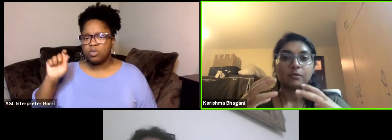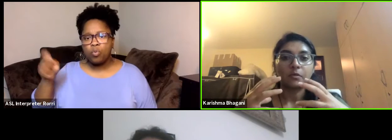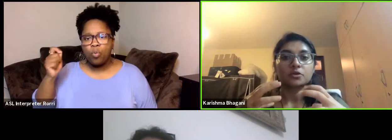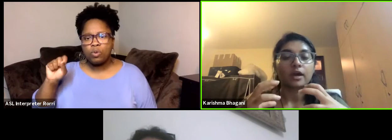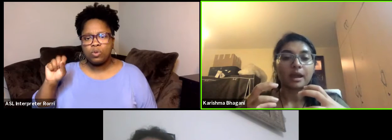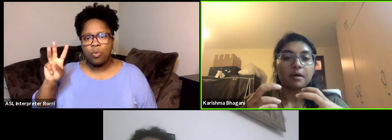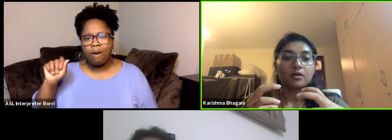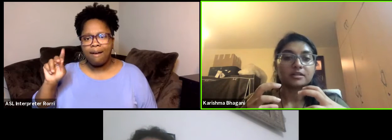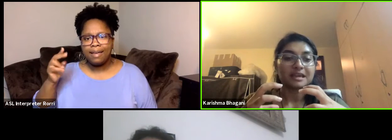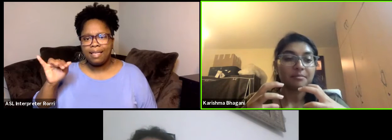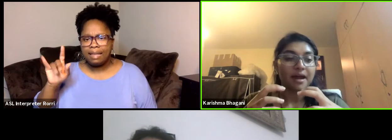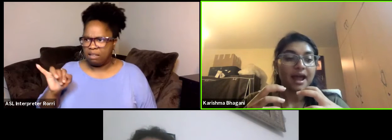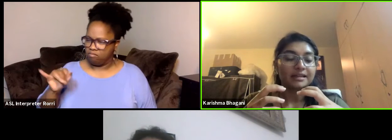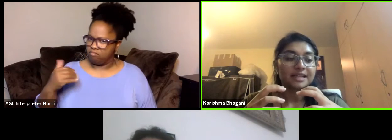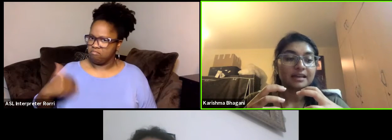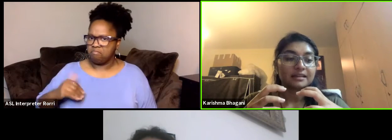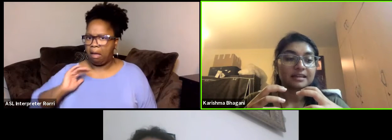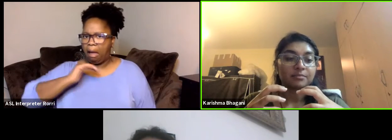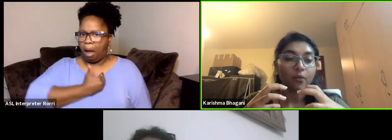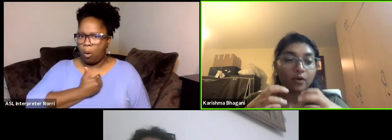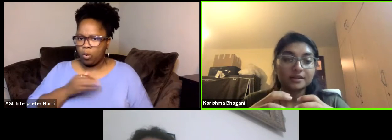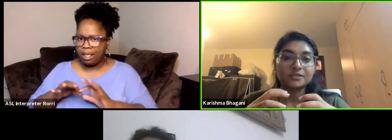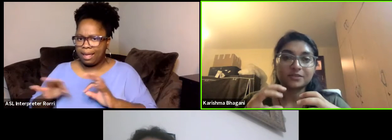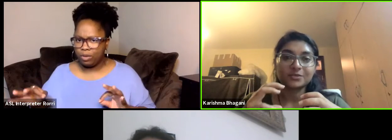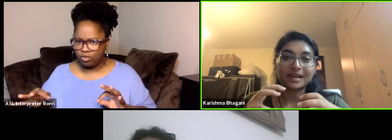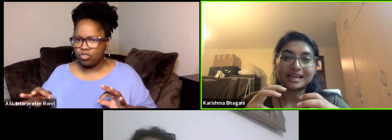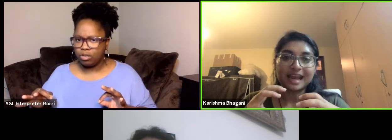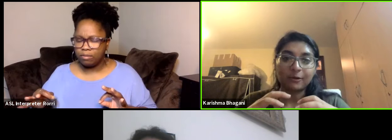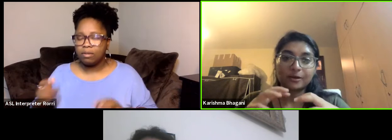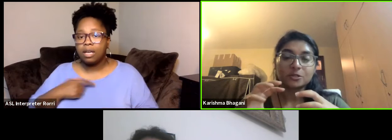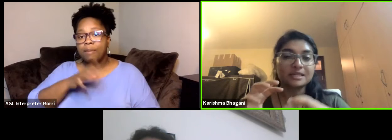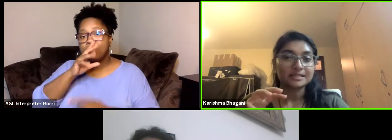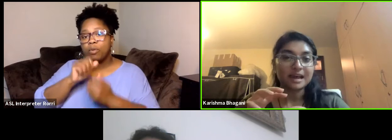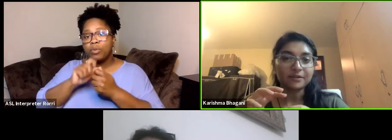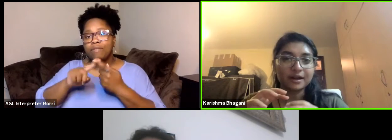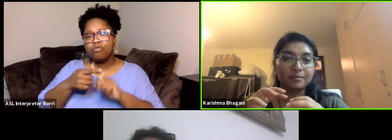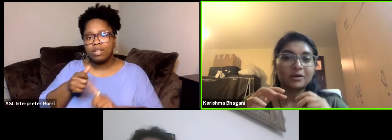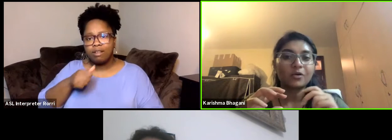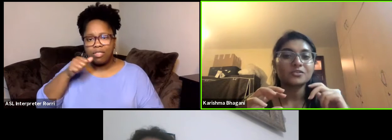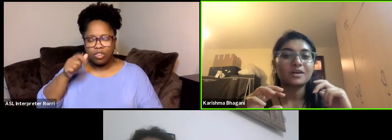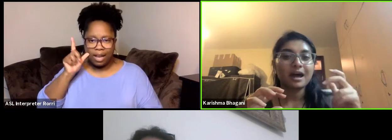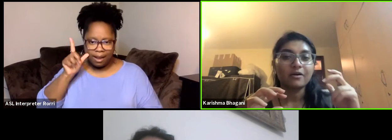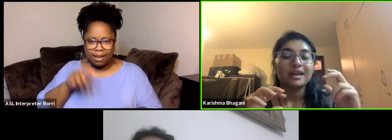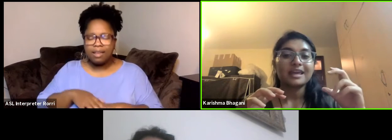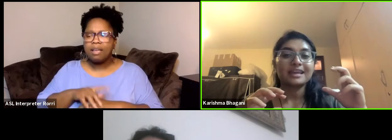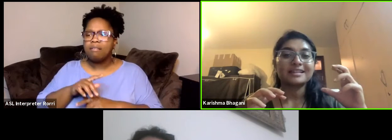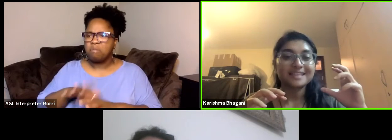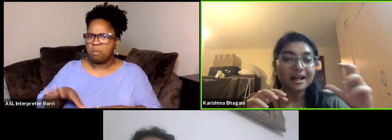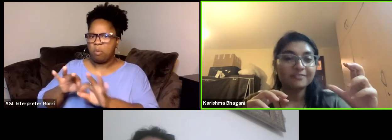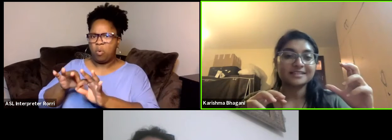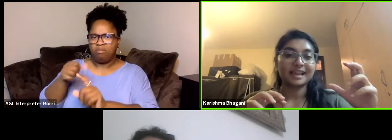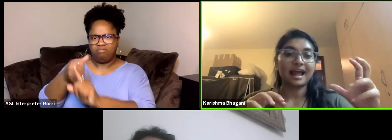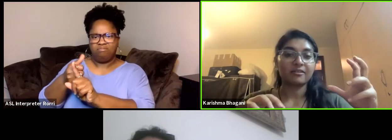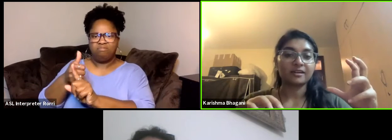and we were talking about the impact and the importance of the Swahili language in East Africa but also how it itself as a language,